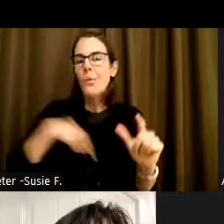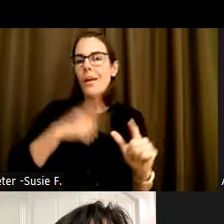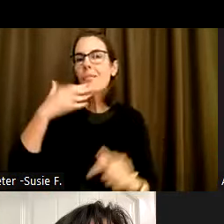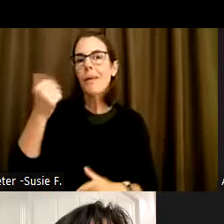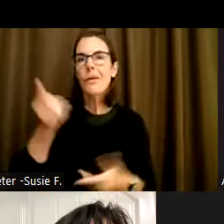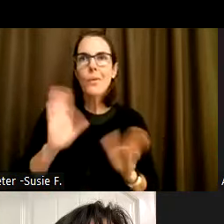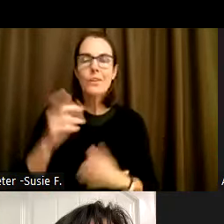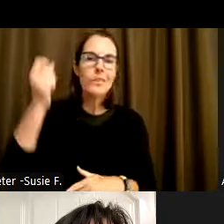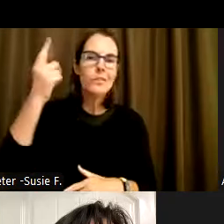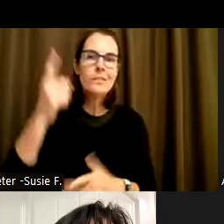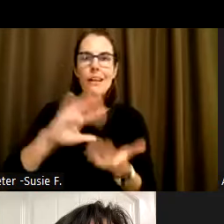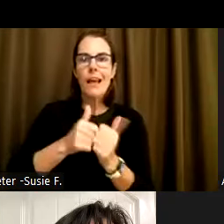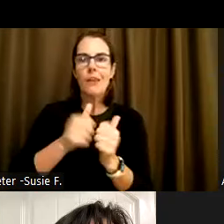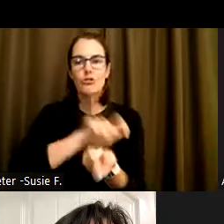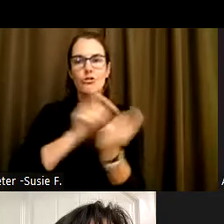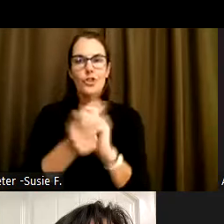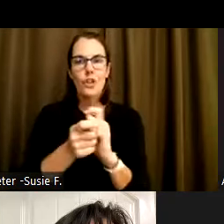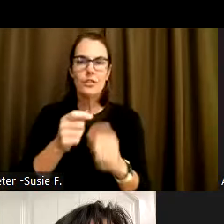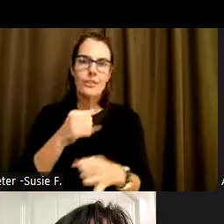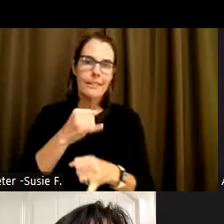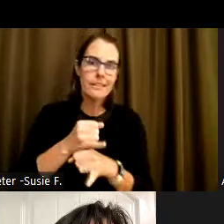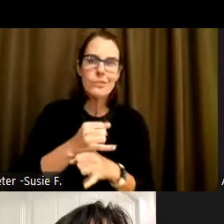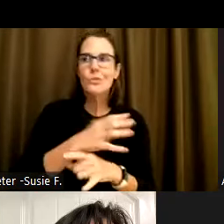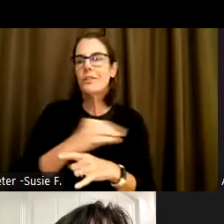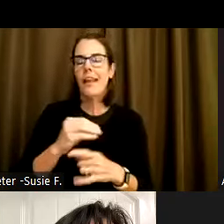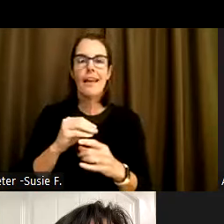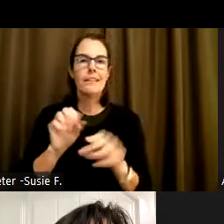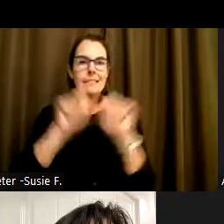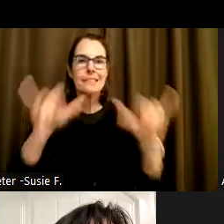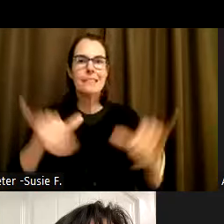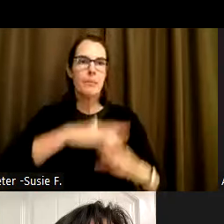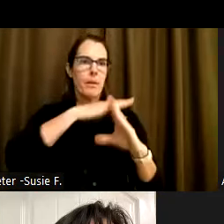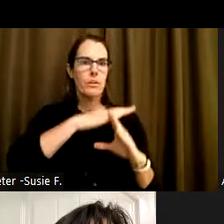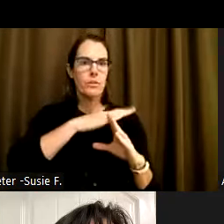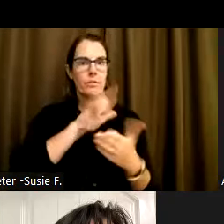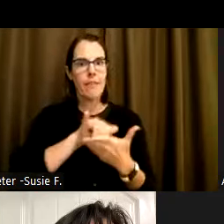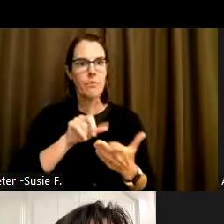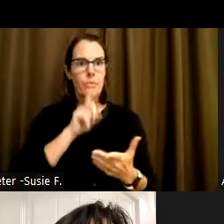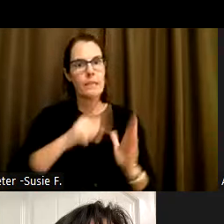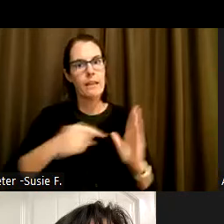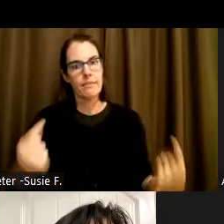and systemic barriers that help and harm all of us based on who we are. Another way that intersectionalities